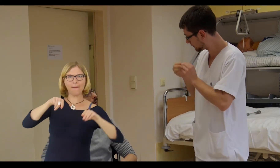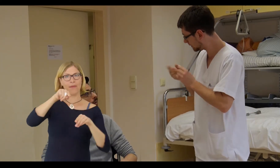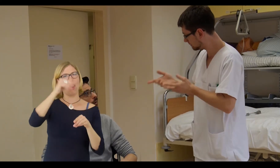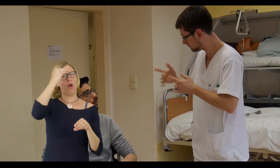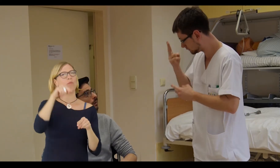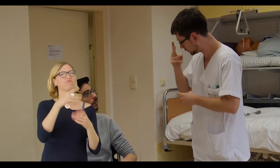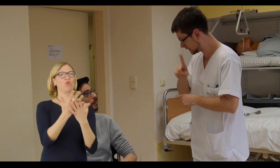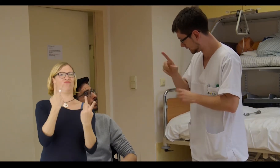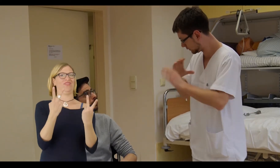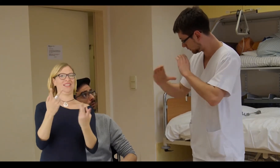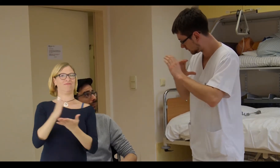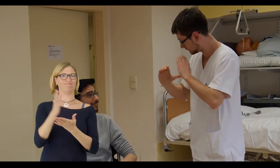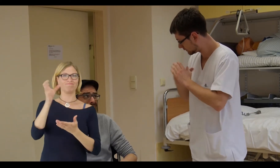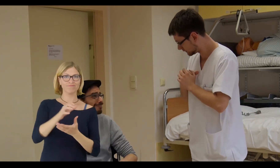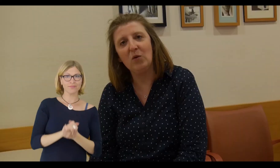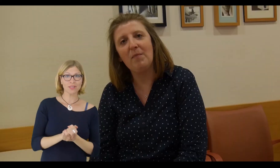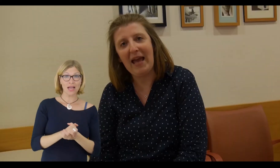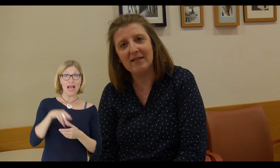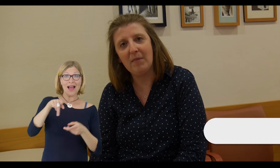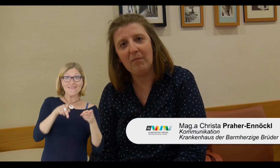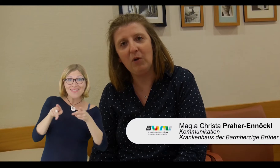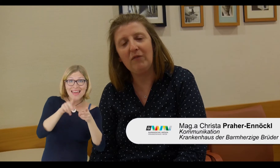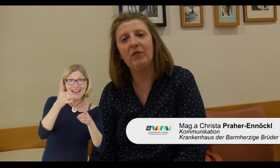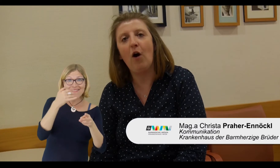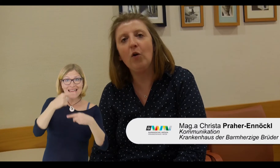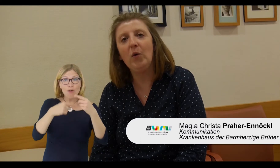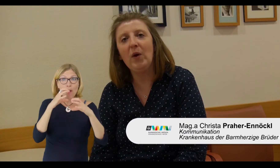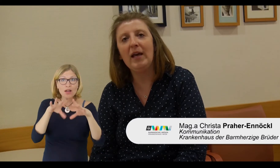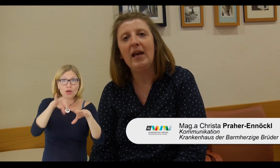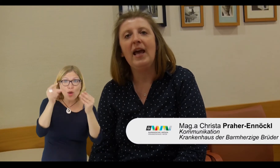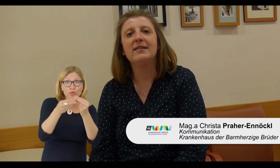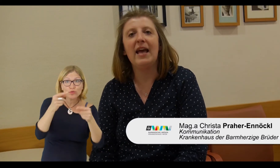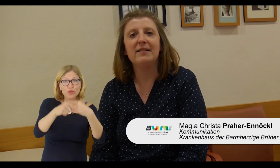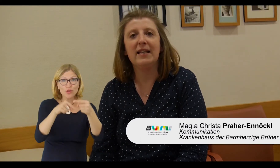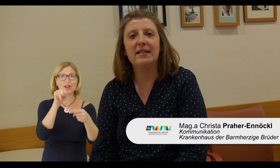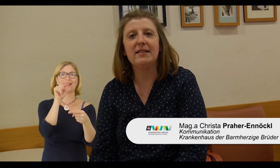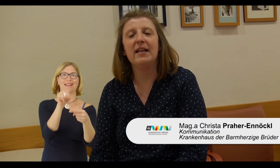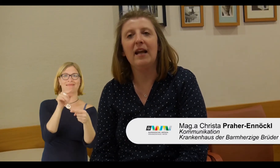... and I think, the most important thing is to find a way to communicate for yourself, and the other person ...